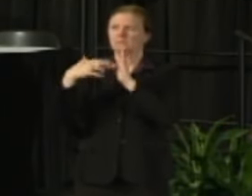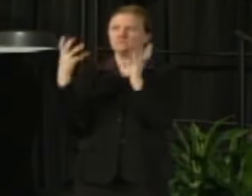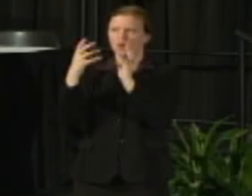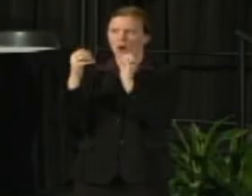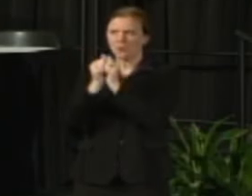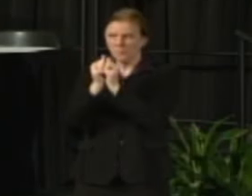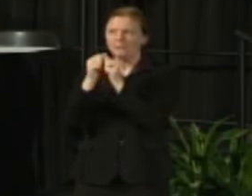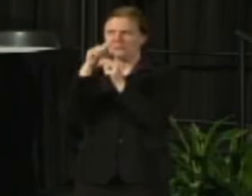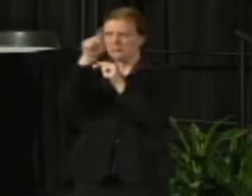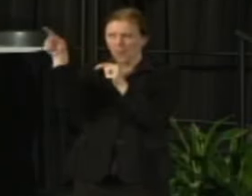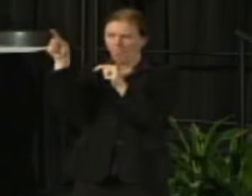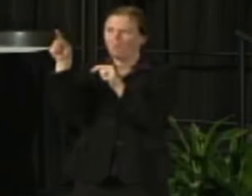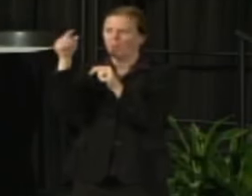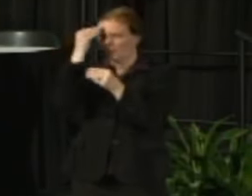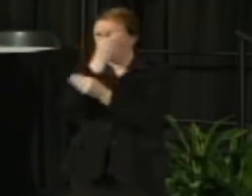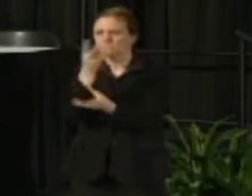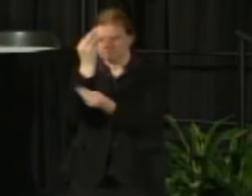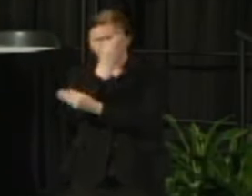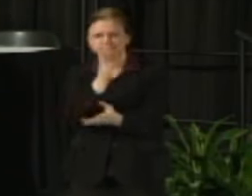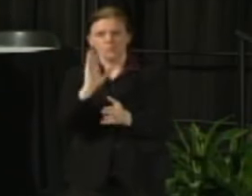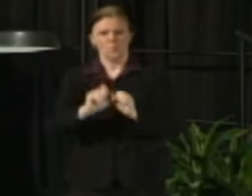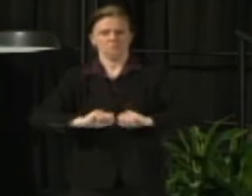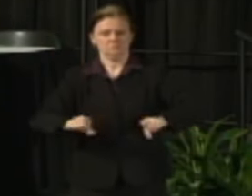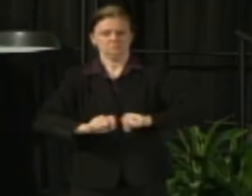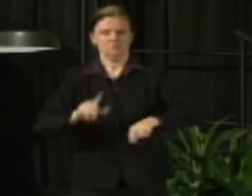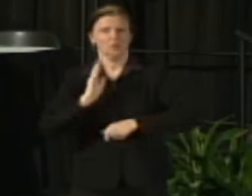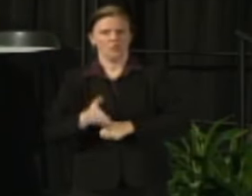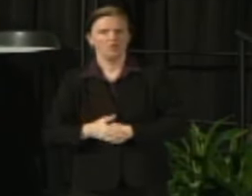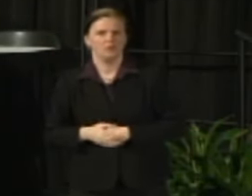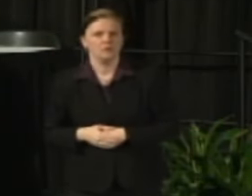that we will continue to provide updates on.